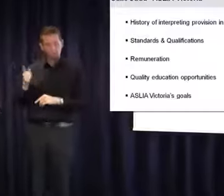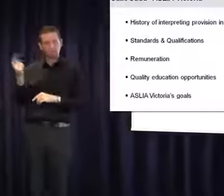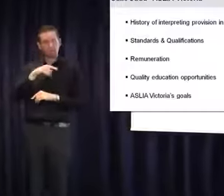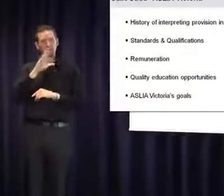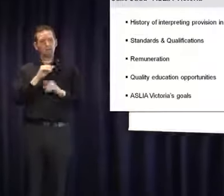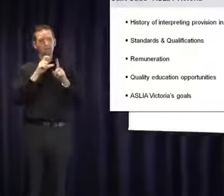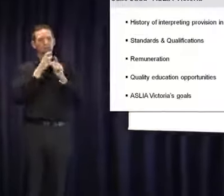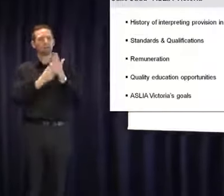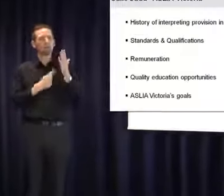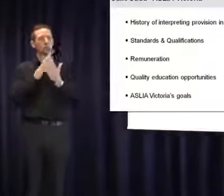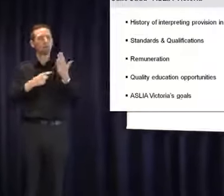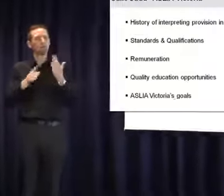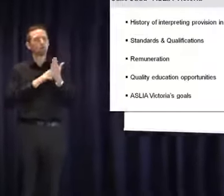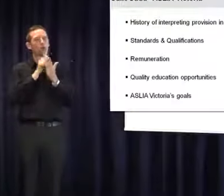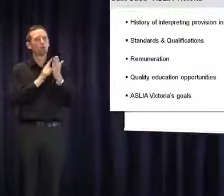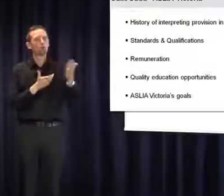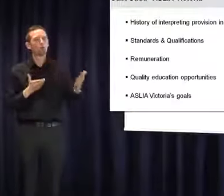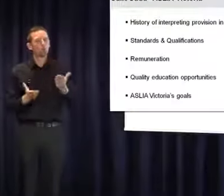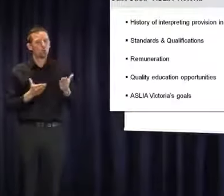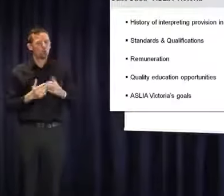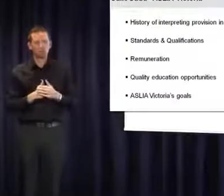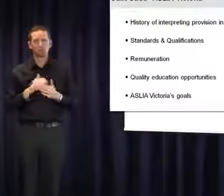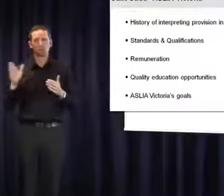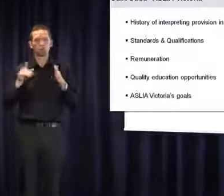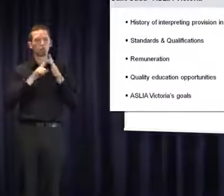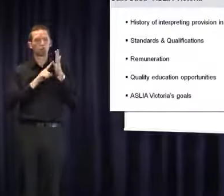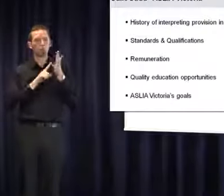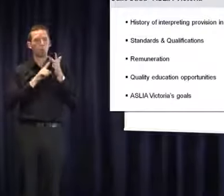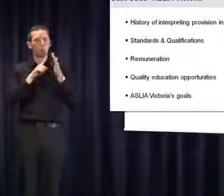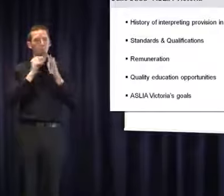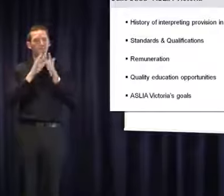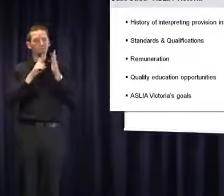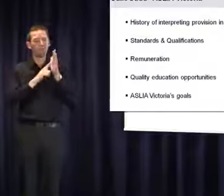Legal Service. Julie has done a lot of work over the years and I know she is going to